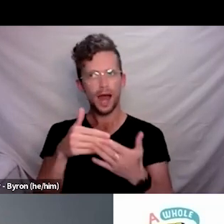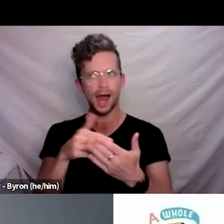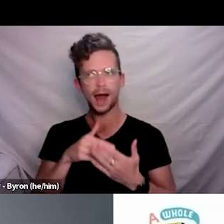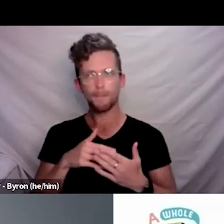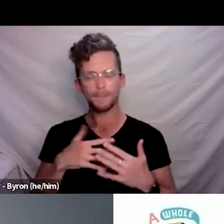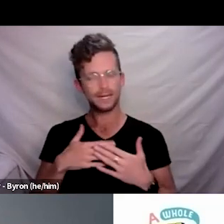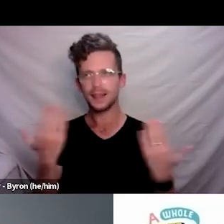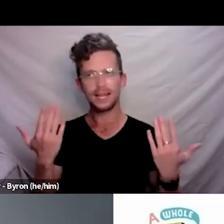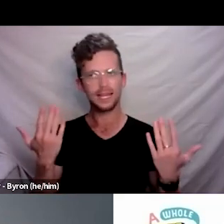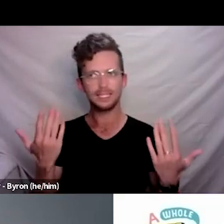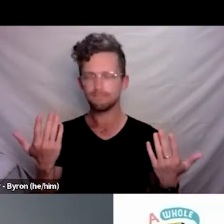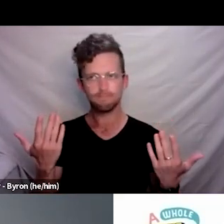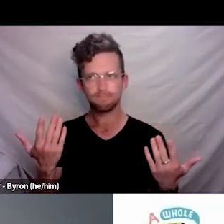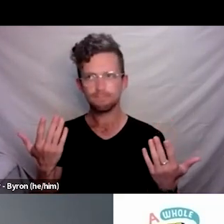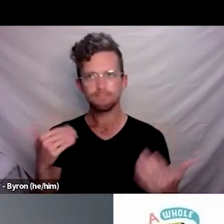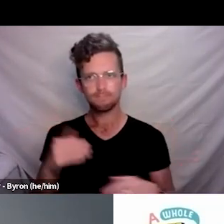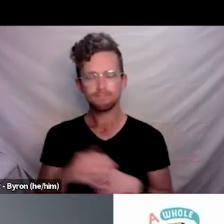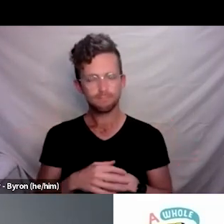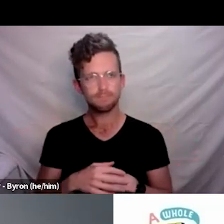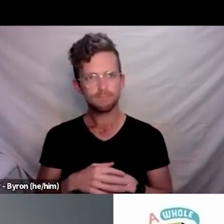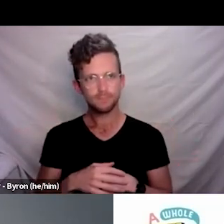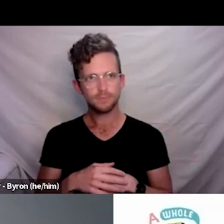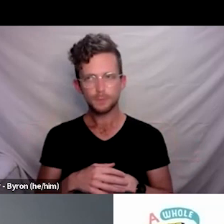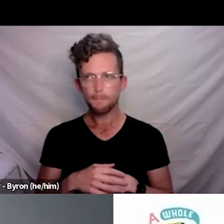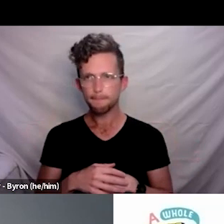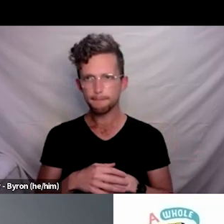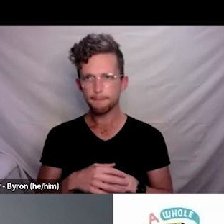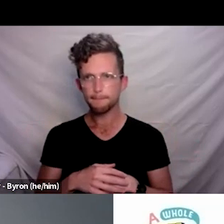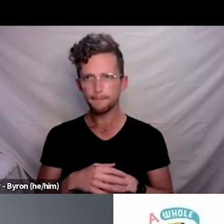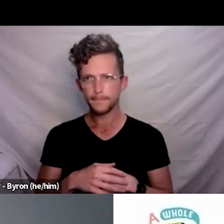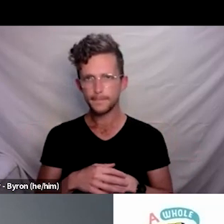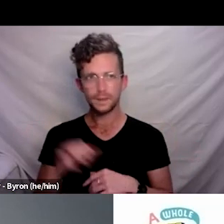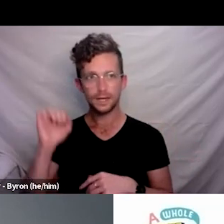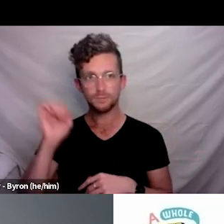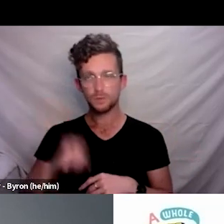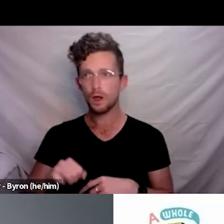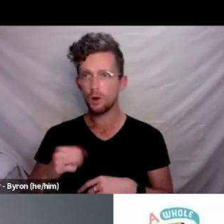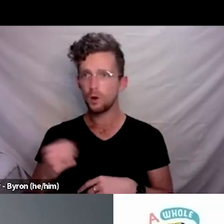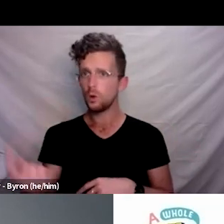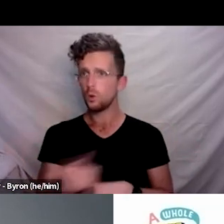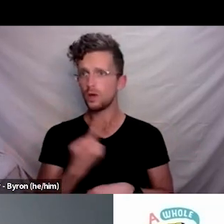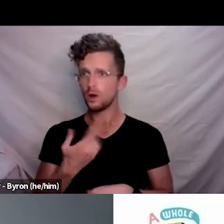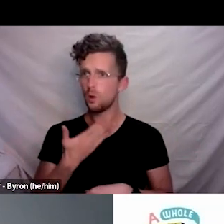I think you know it can- while we all want to help in our communities at that local level.